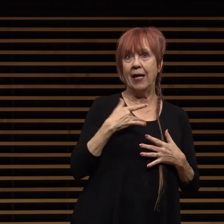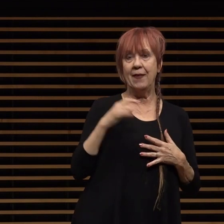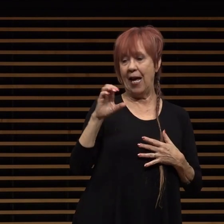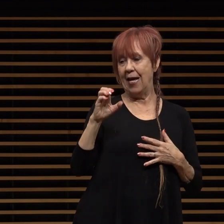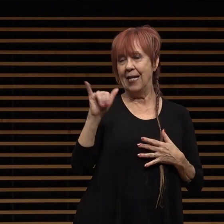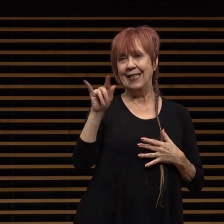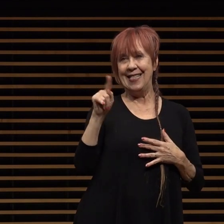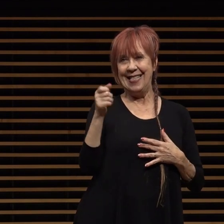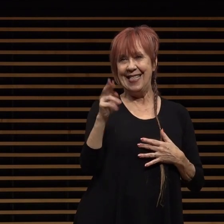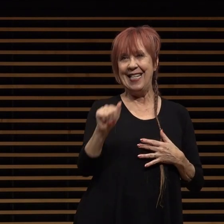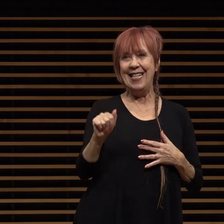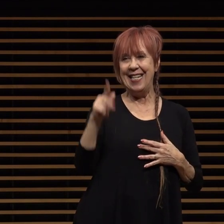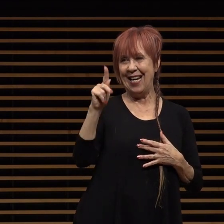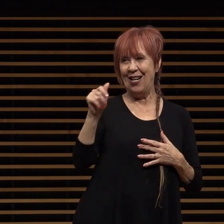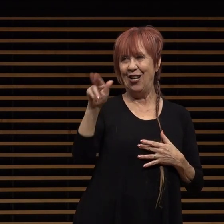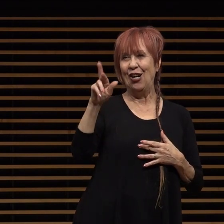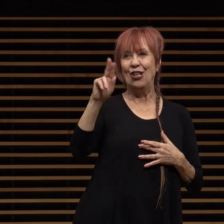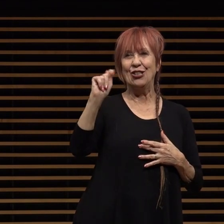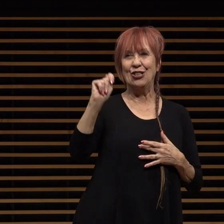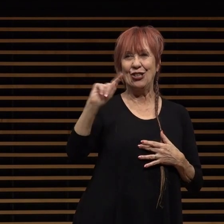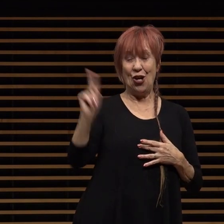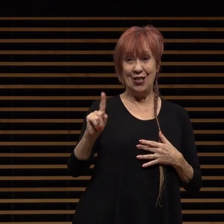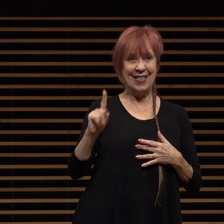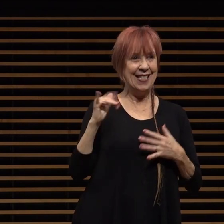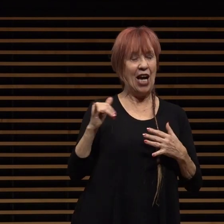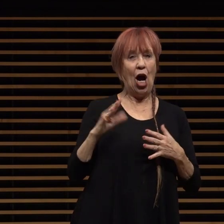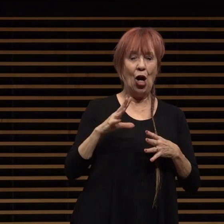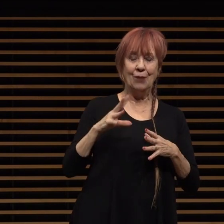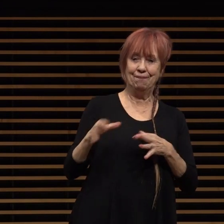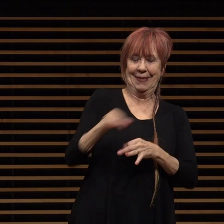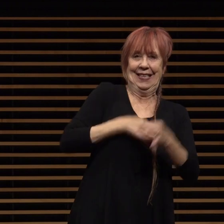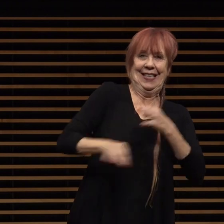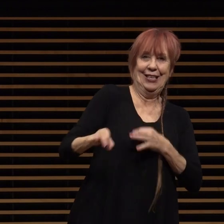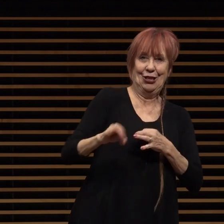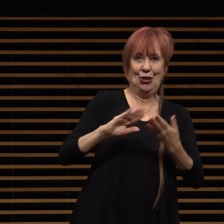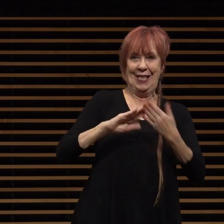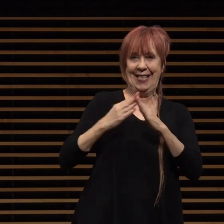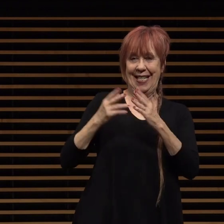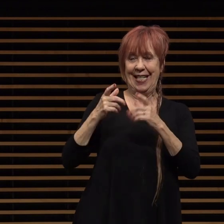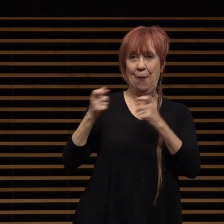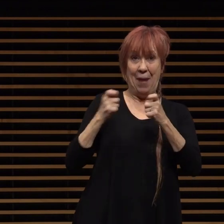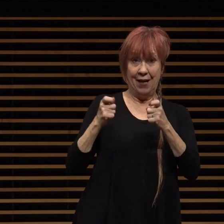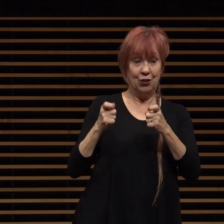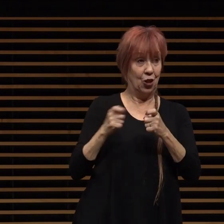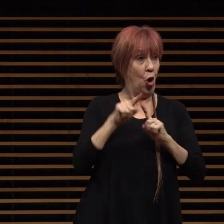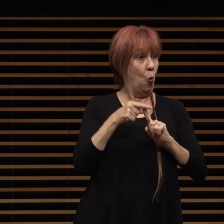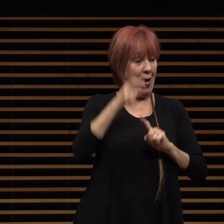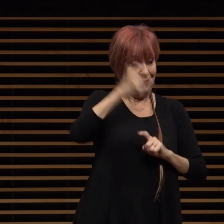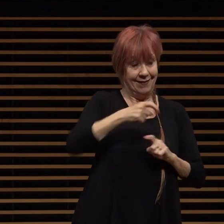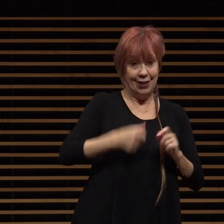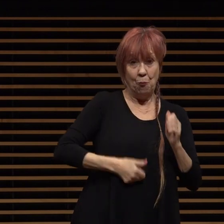interim city manager when pasadena needed her most cynthia stepped up to